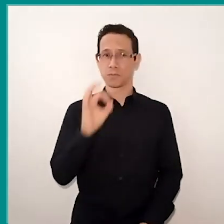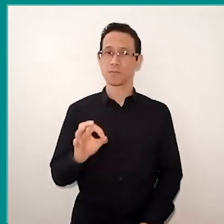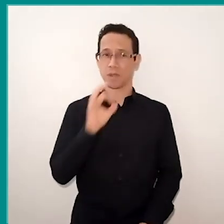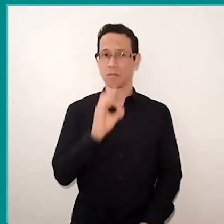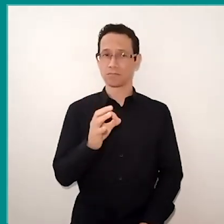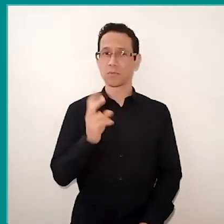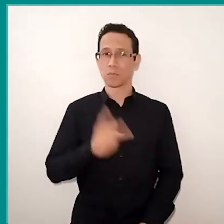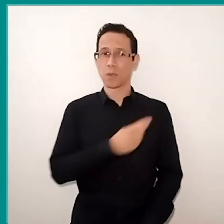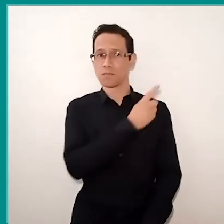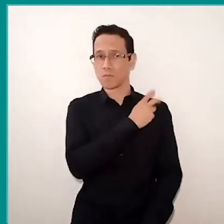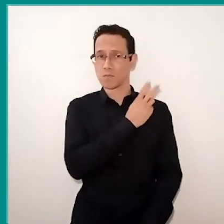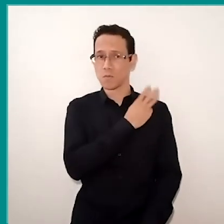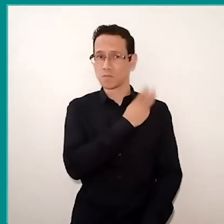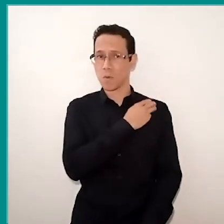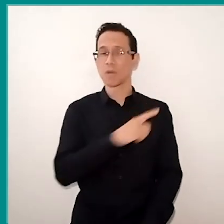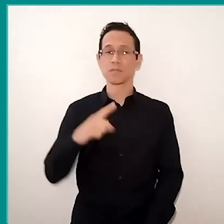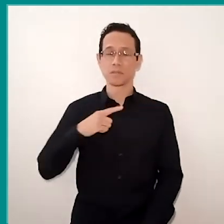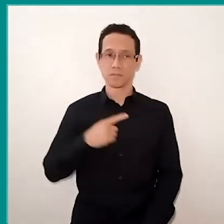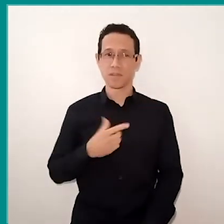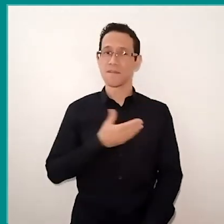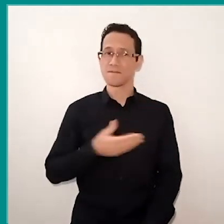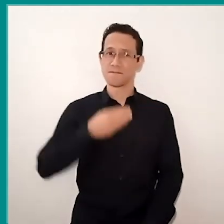students take the risk to give up on their studies.